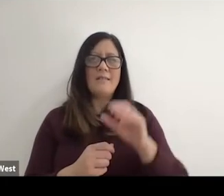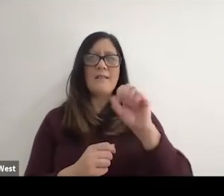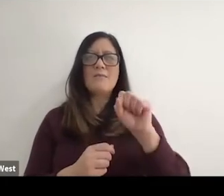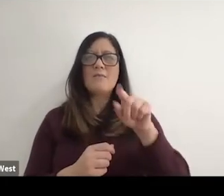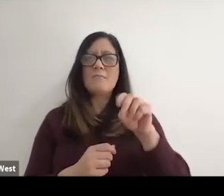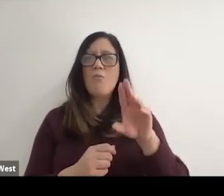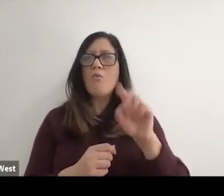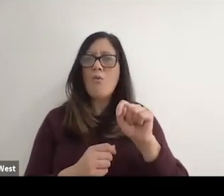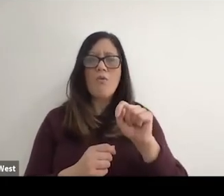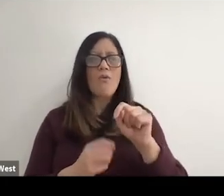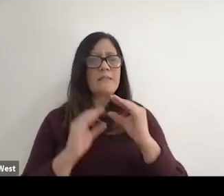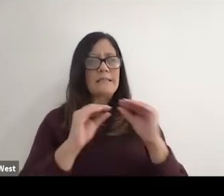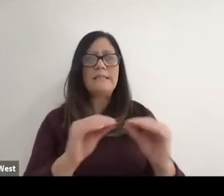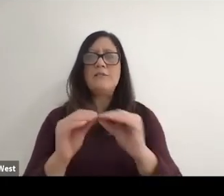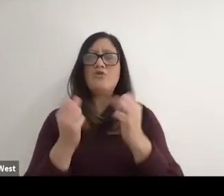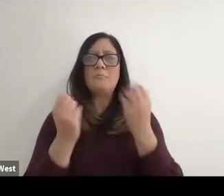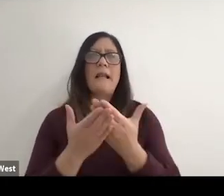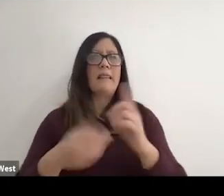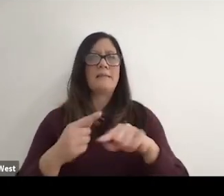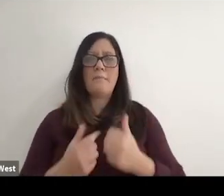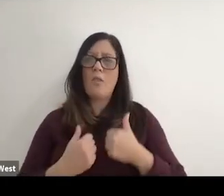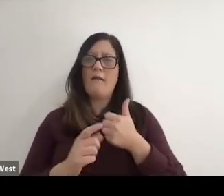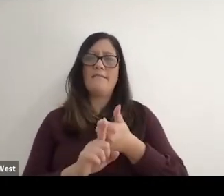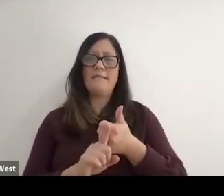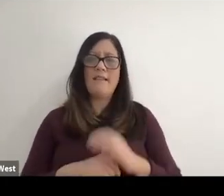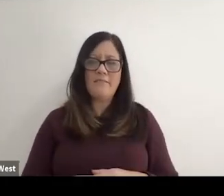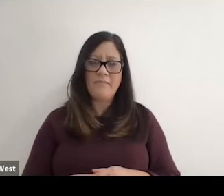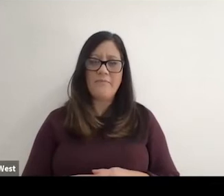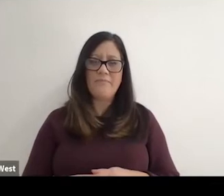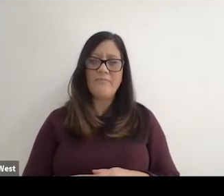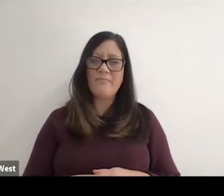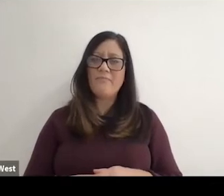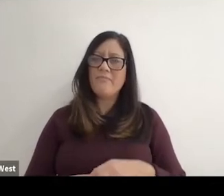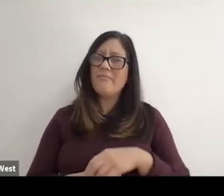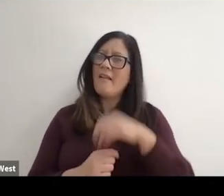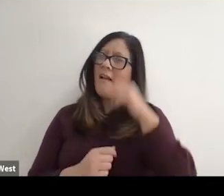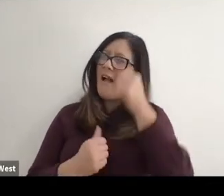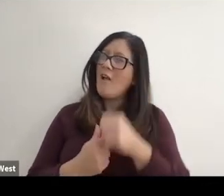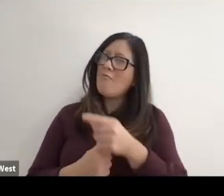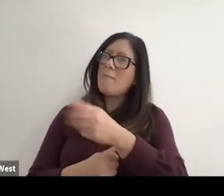things about life itself. I remember you you spoke about 1980